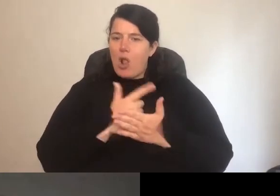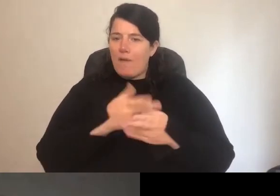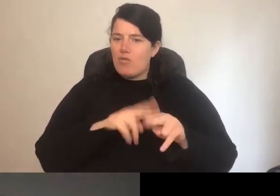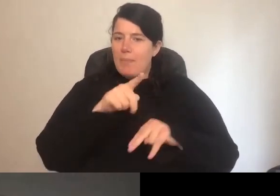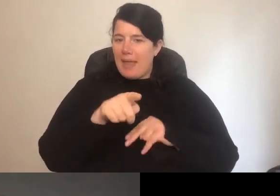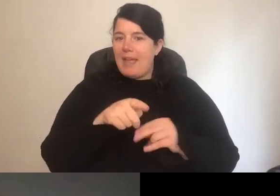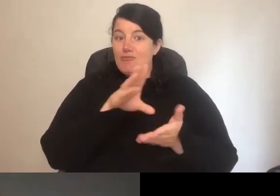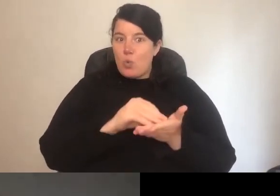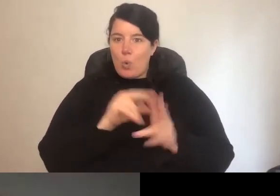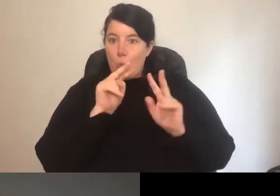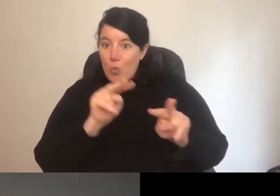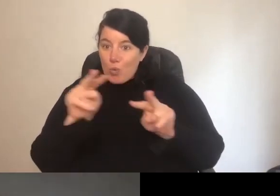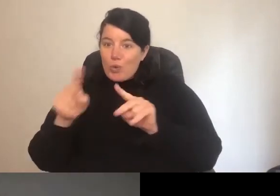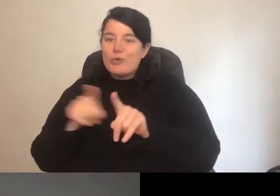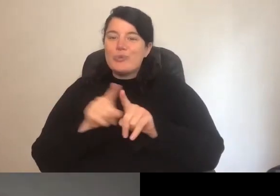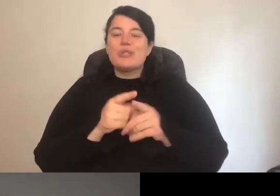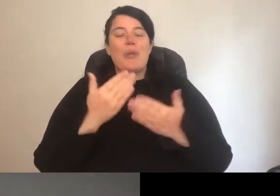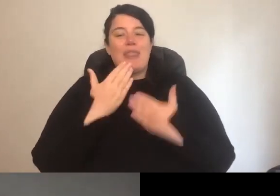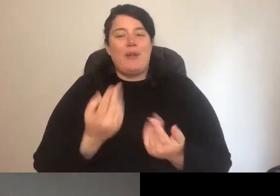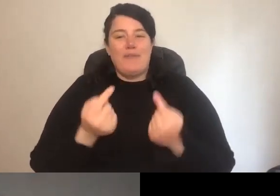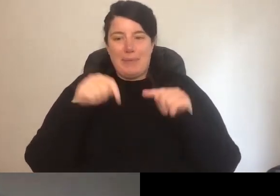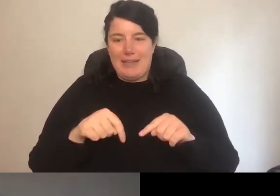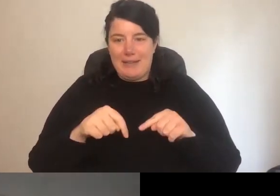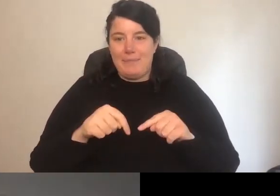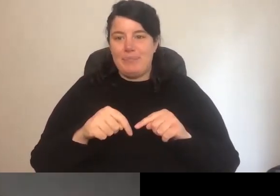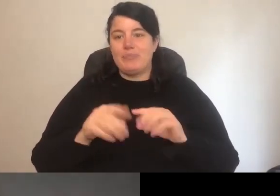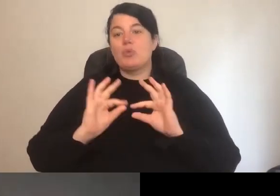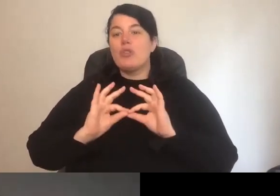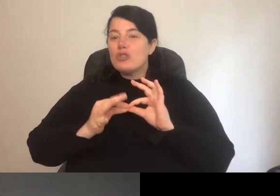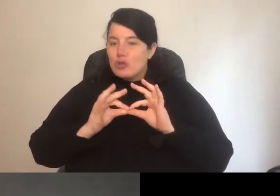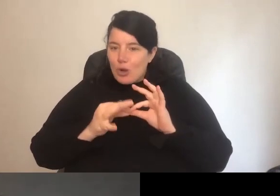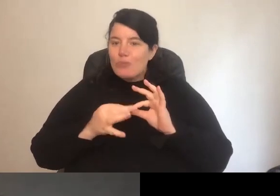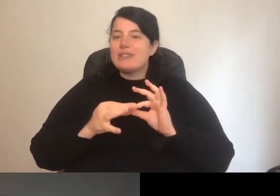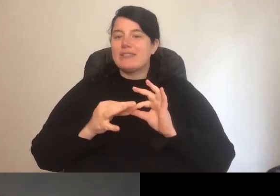as well. Thank you for being here. To our live captioner, Maree, to